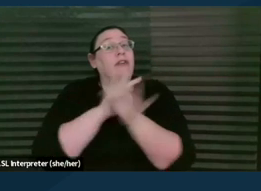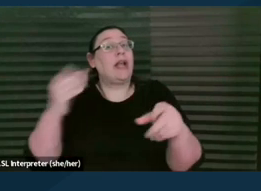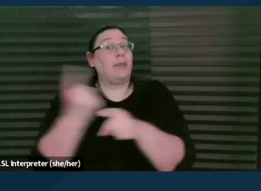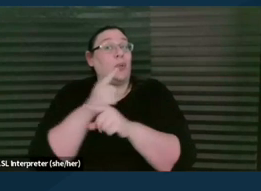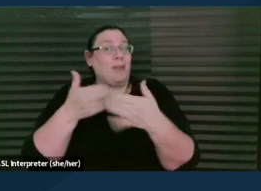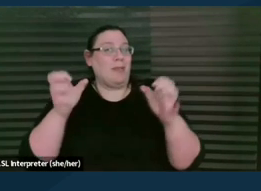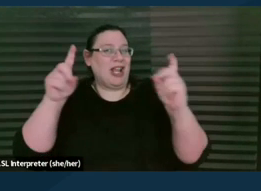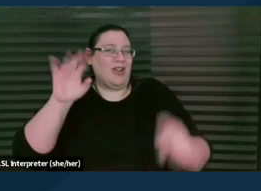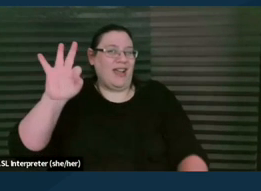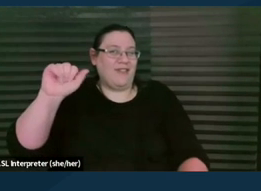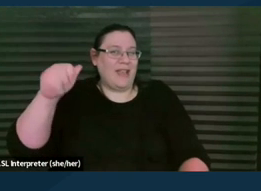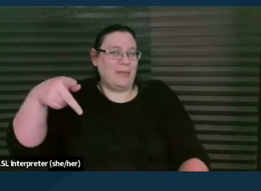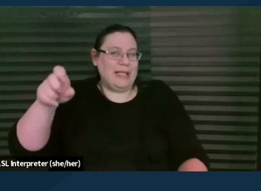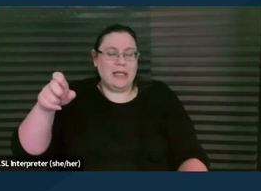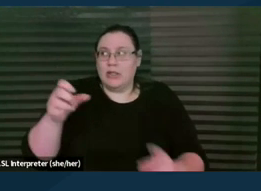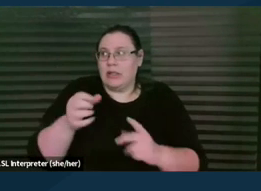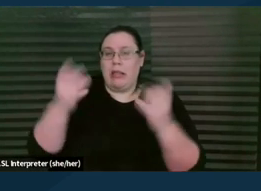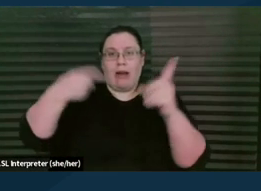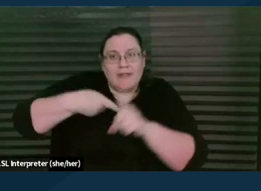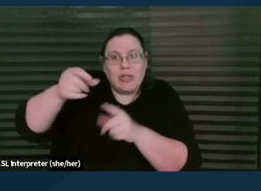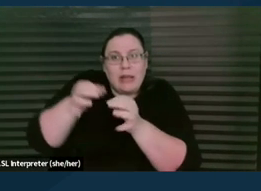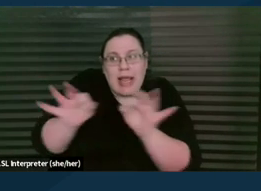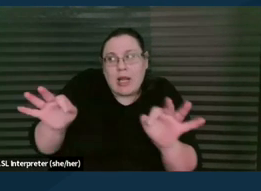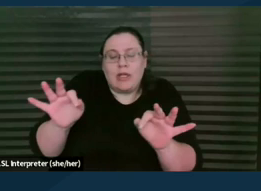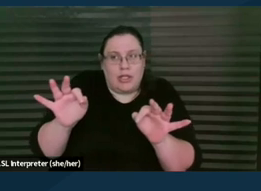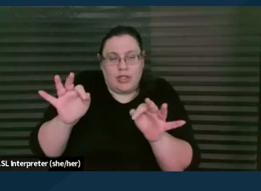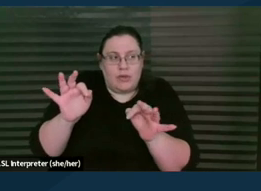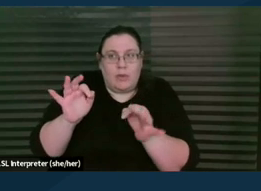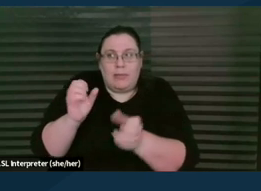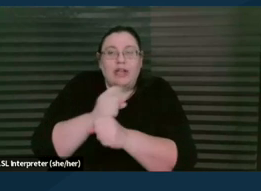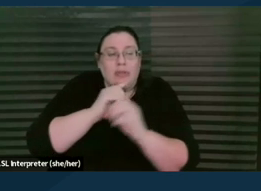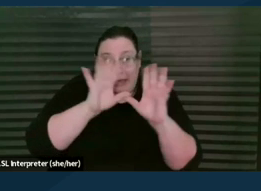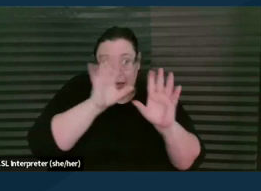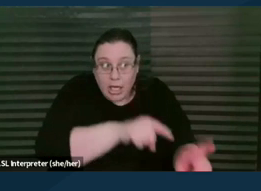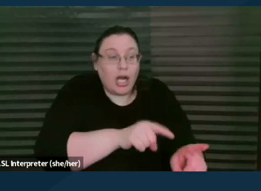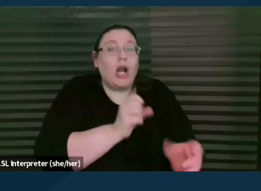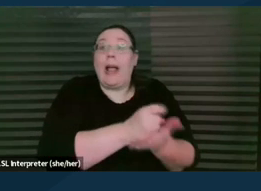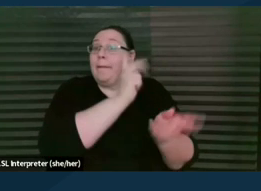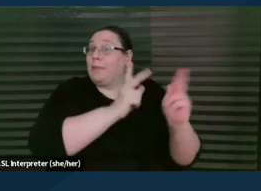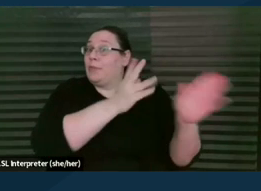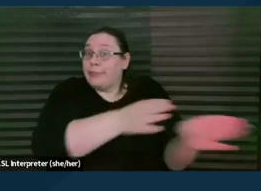there's a lot of specialized language. We help people prepare for meetings, we help them communicate their concerns